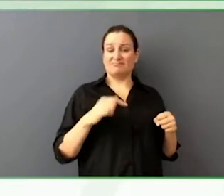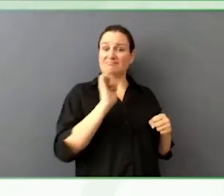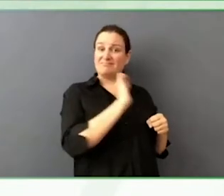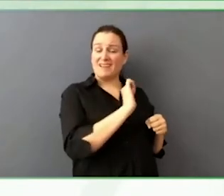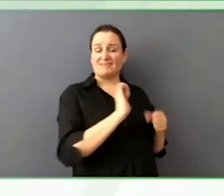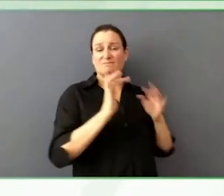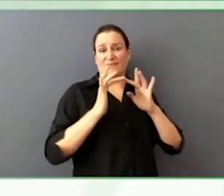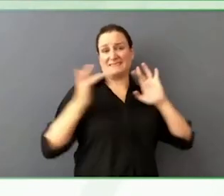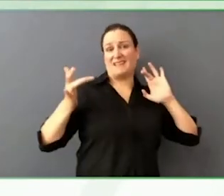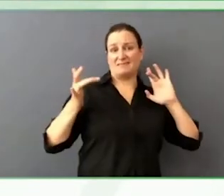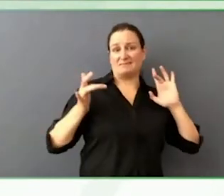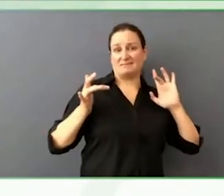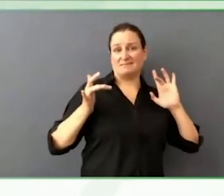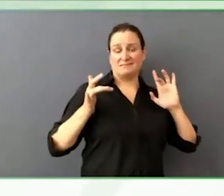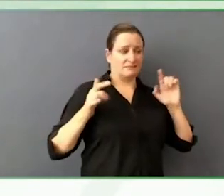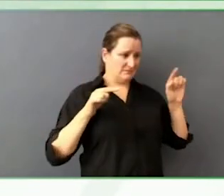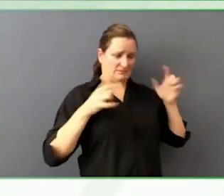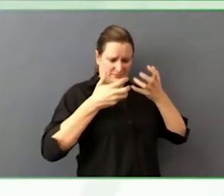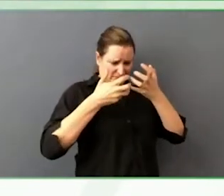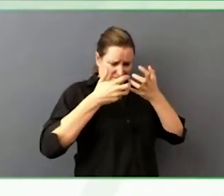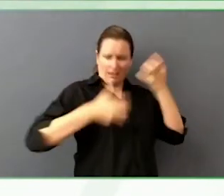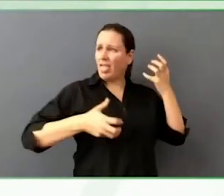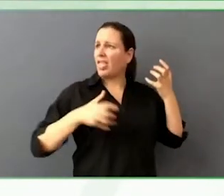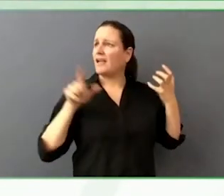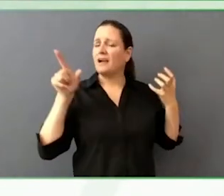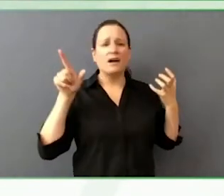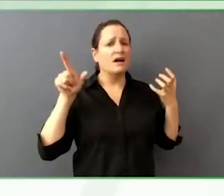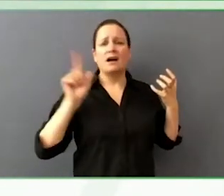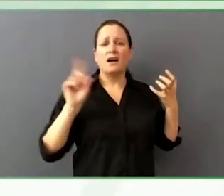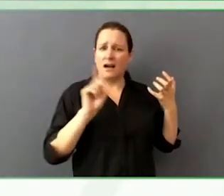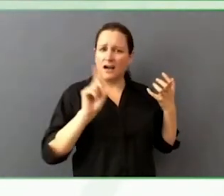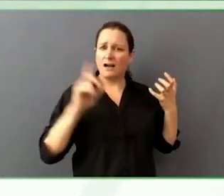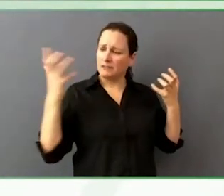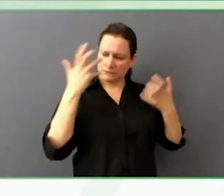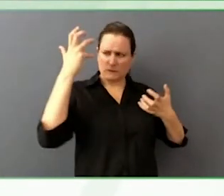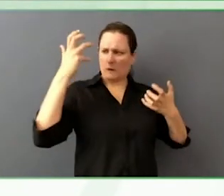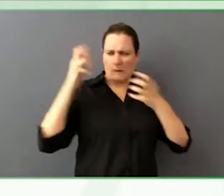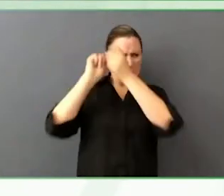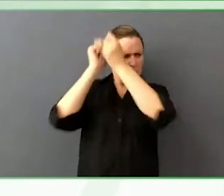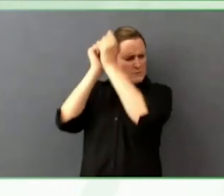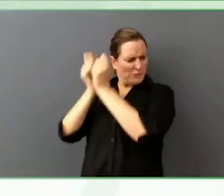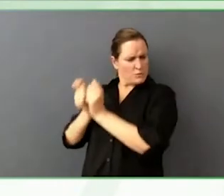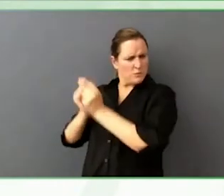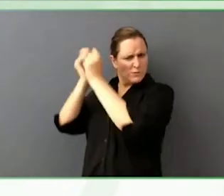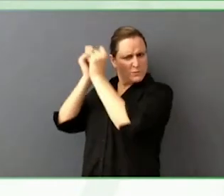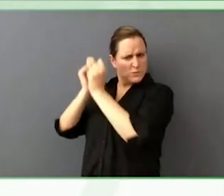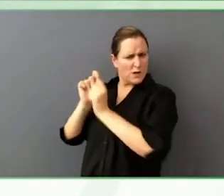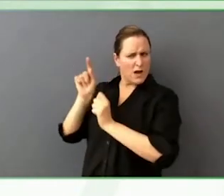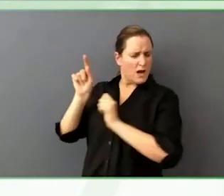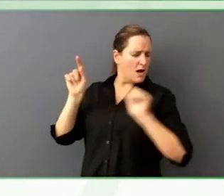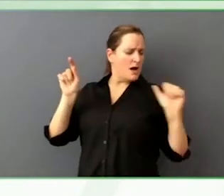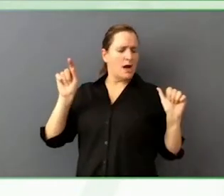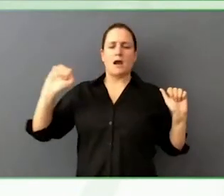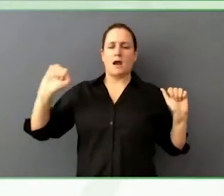Trying to reduce assumptions we have and use tools that our users use and make sure the content works.